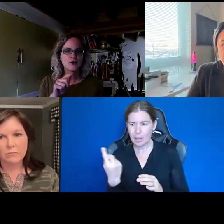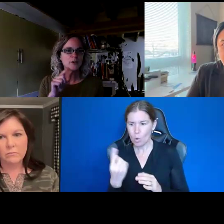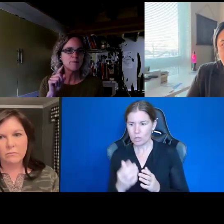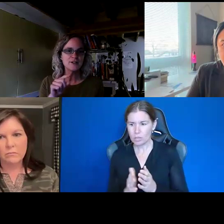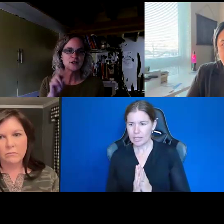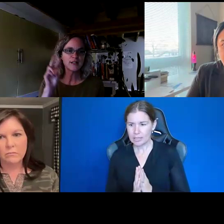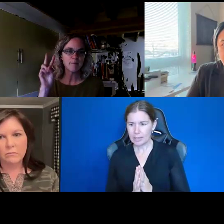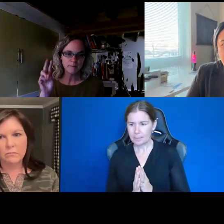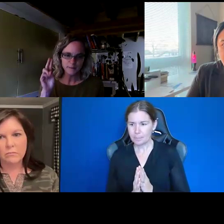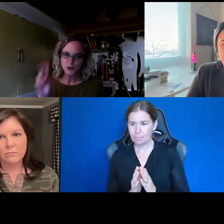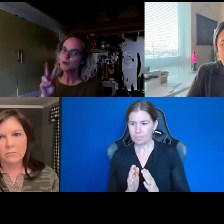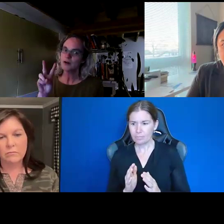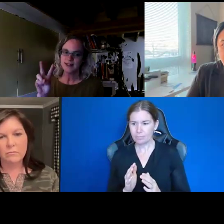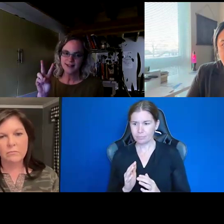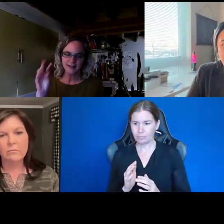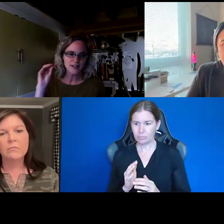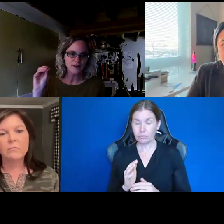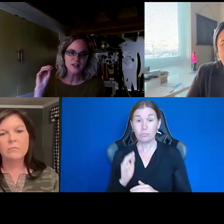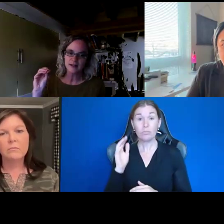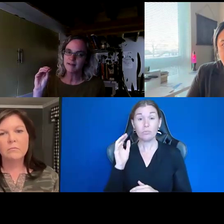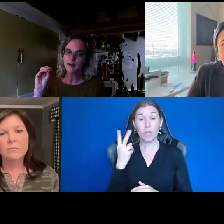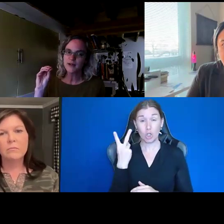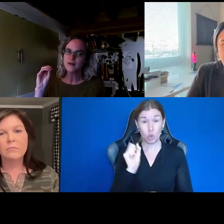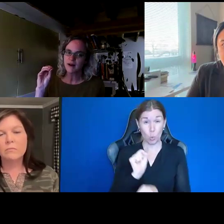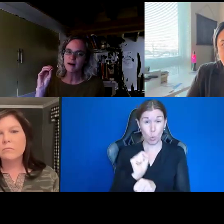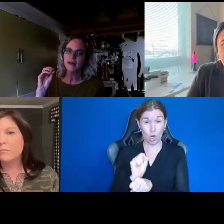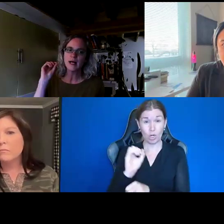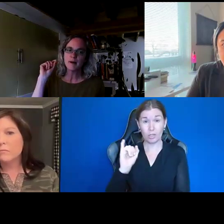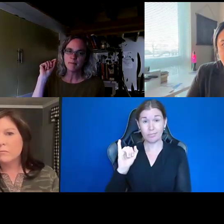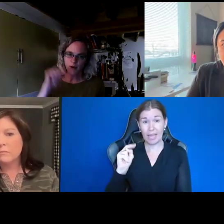Sonia mentioned two work incentives, and I'll just clarify what those are.